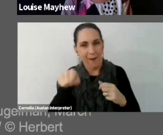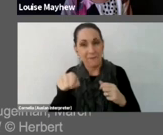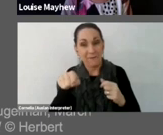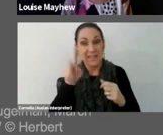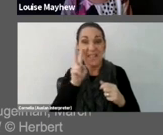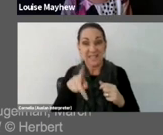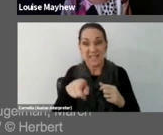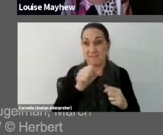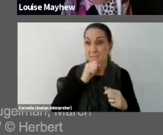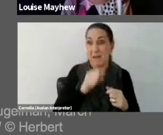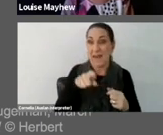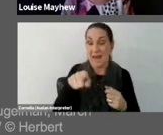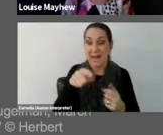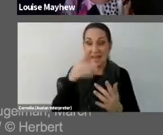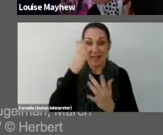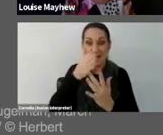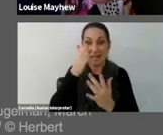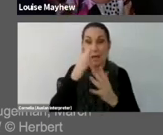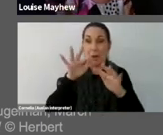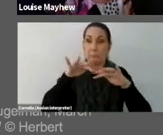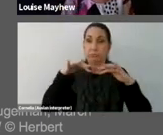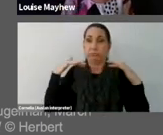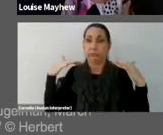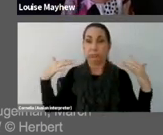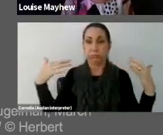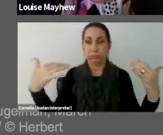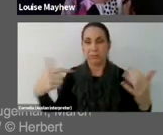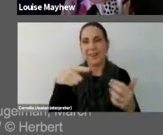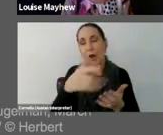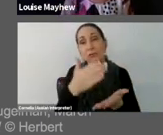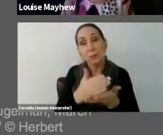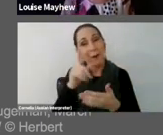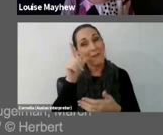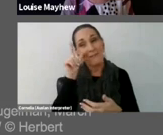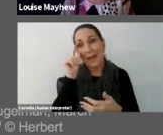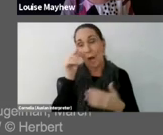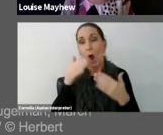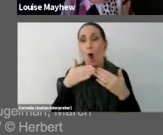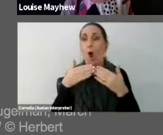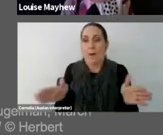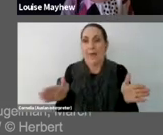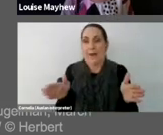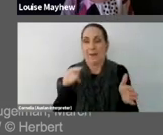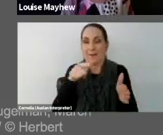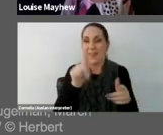the center of a crowd at his fake opening, actually outside on the street